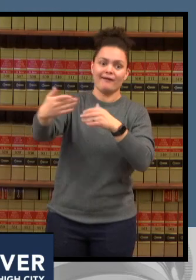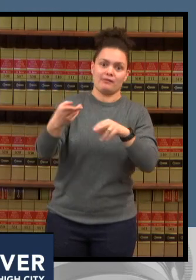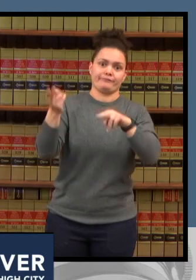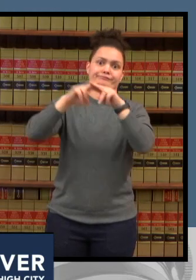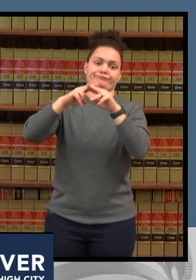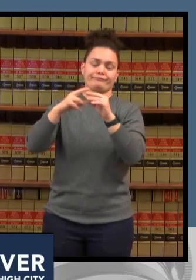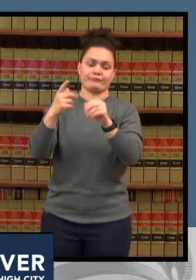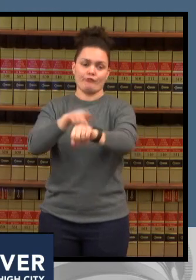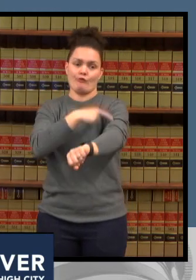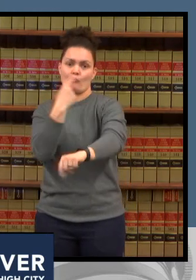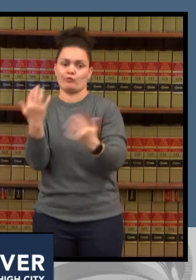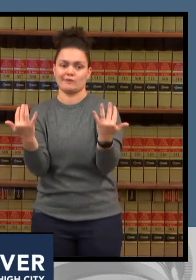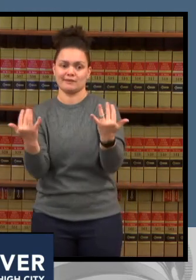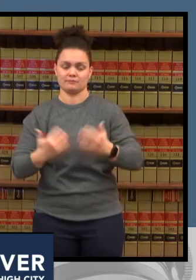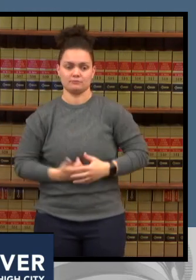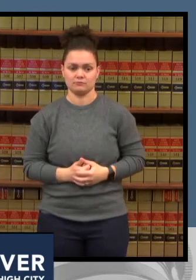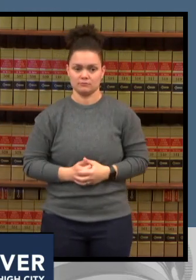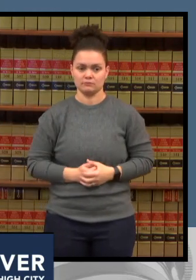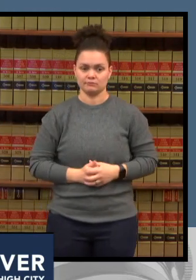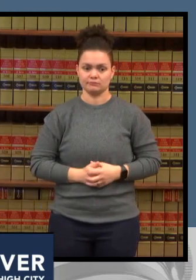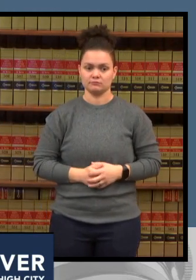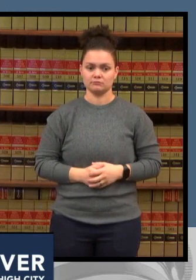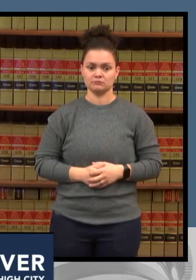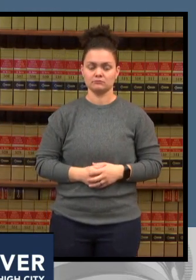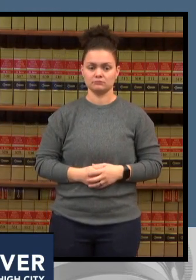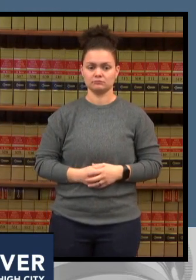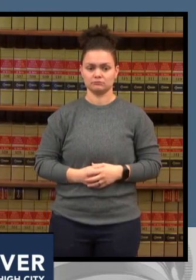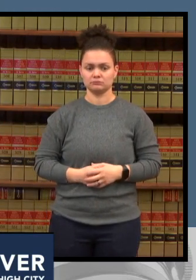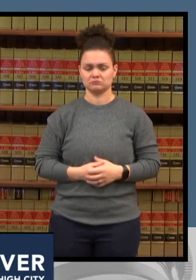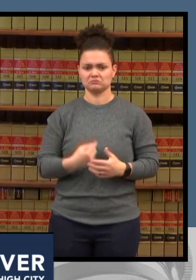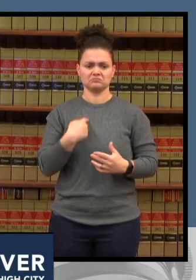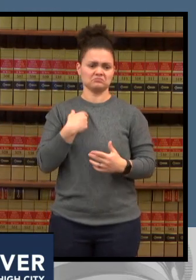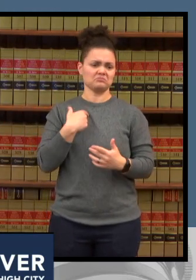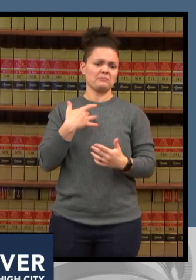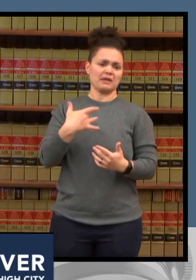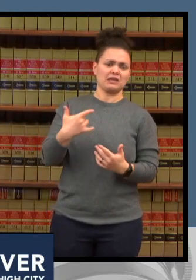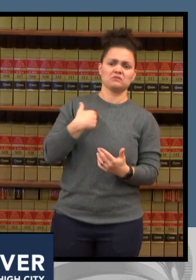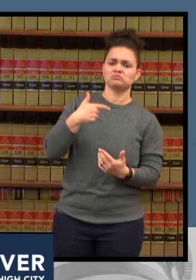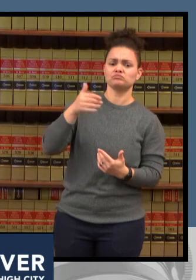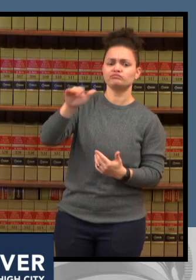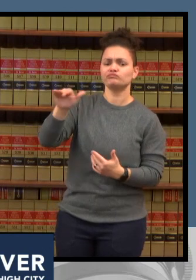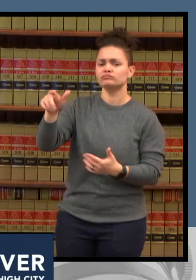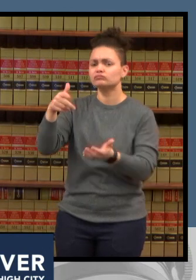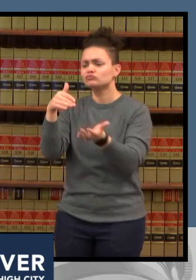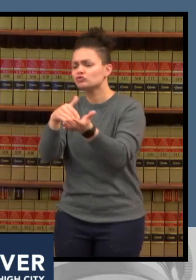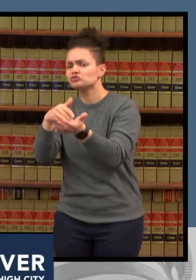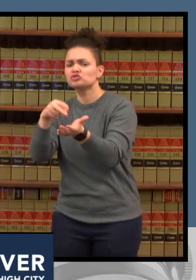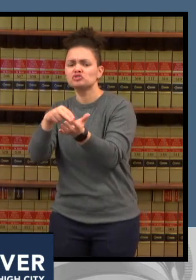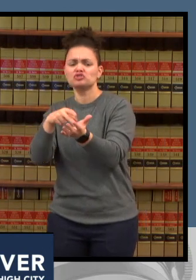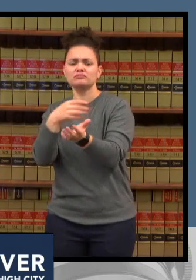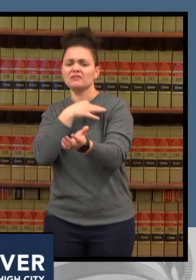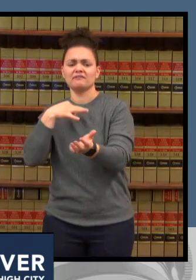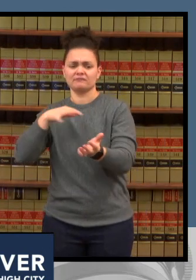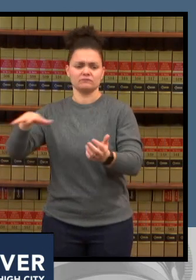every two or three days a group a team of people that will reach out to testing sites um